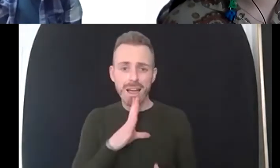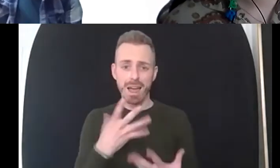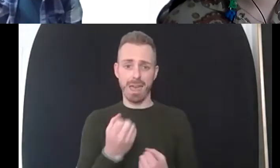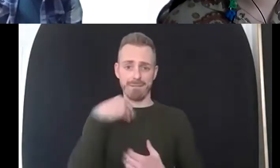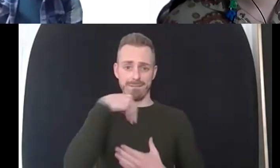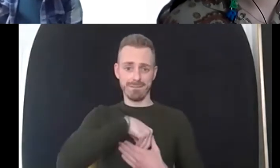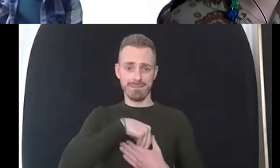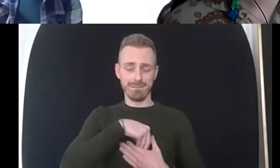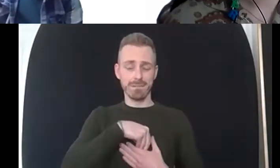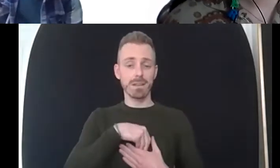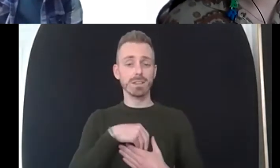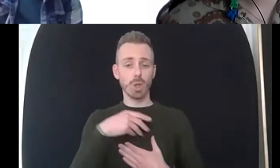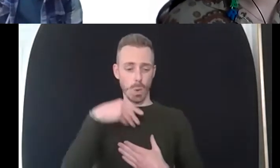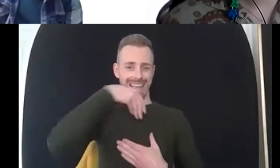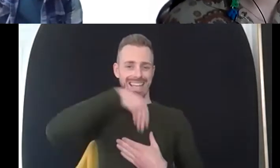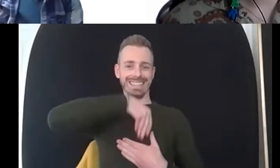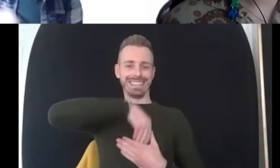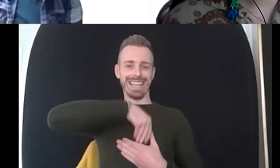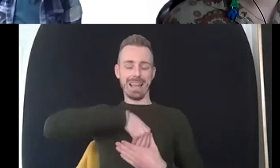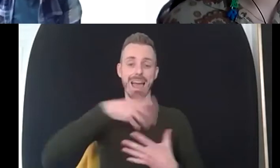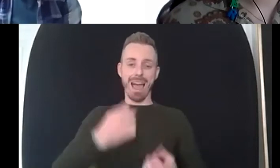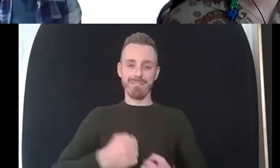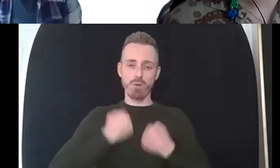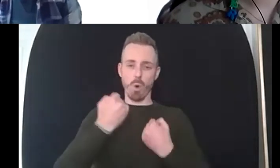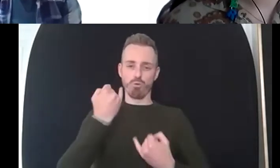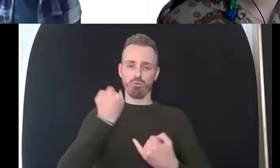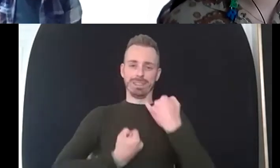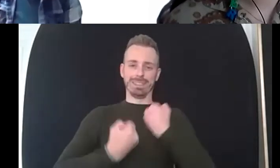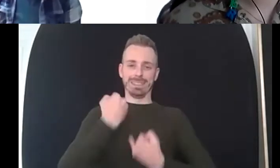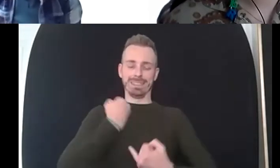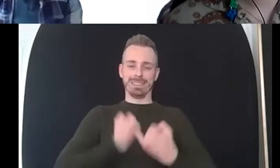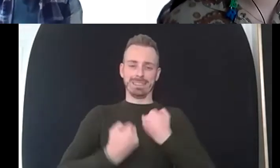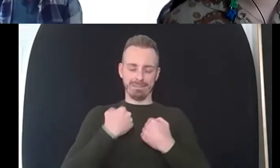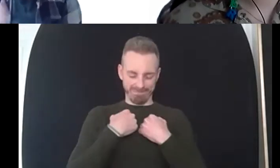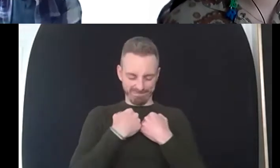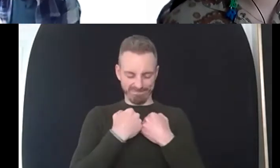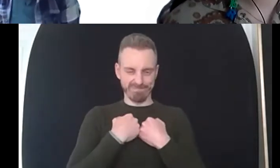um the punitive critic or the bully voice um and she says come on you can do better pick yourself